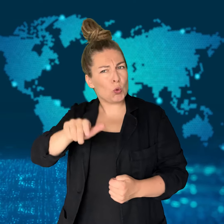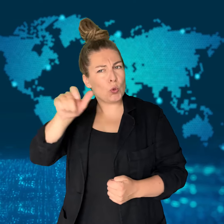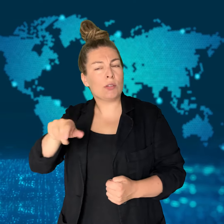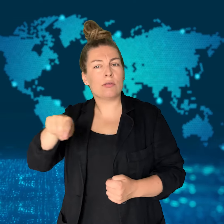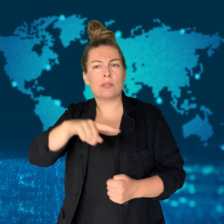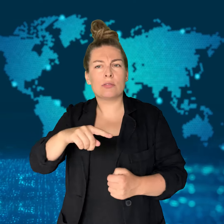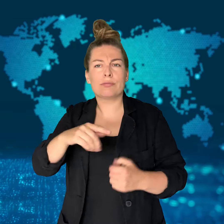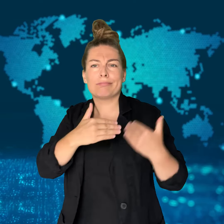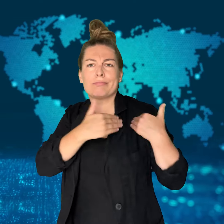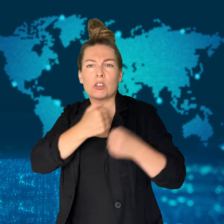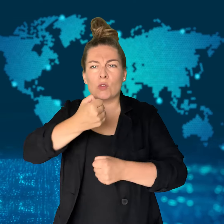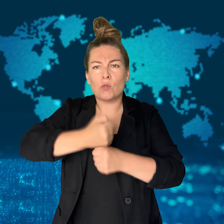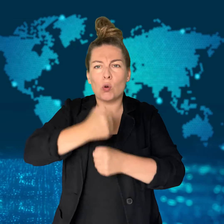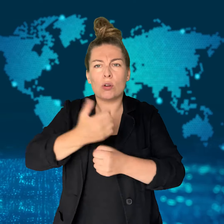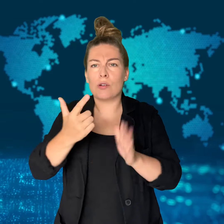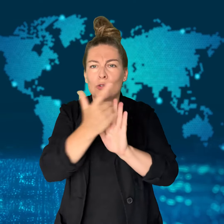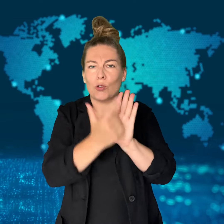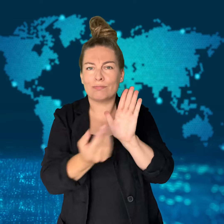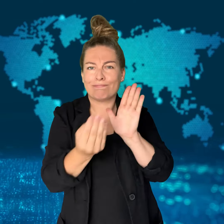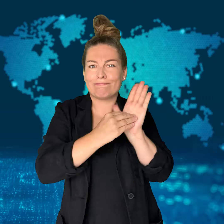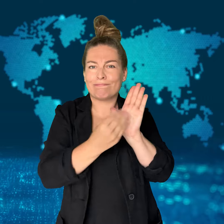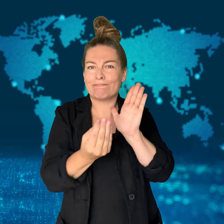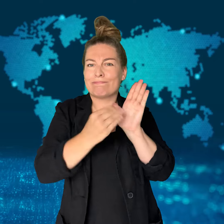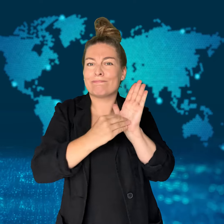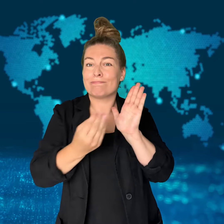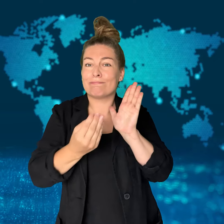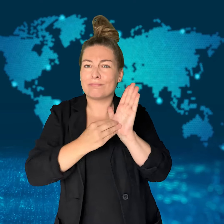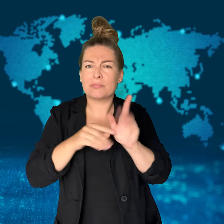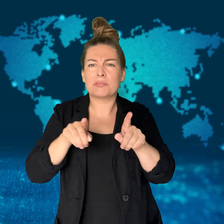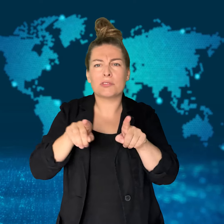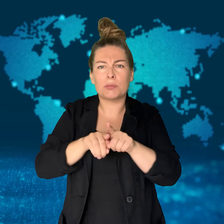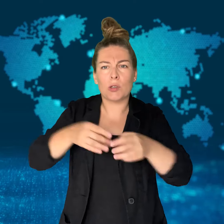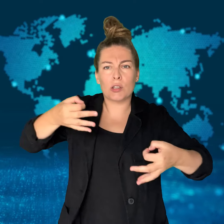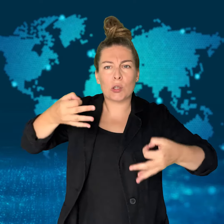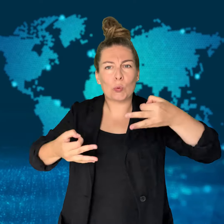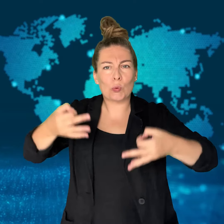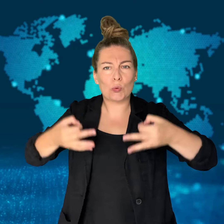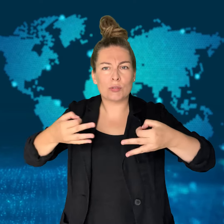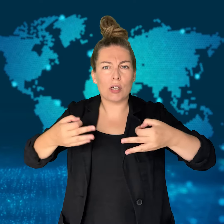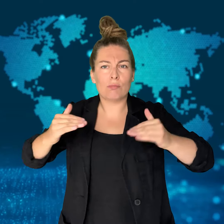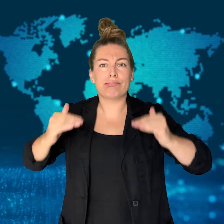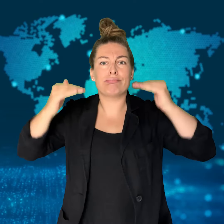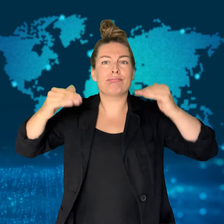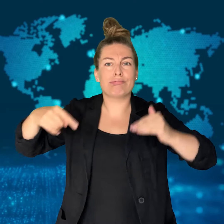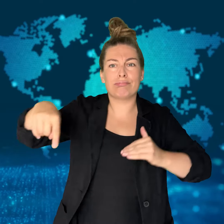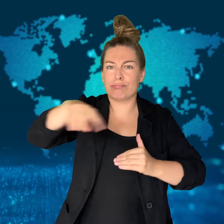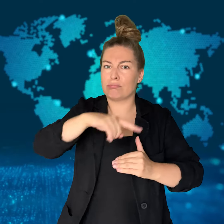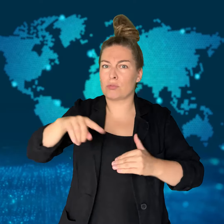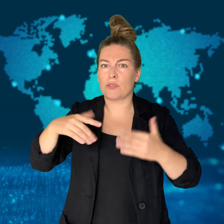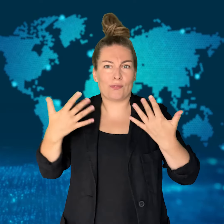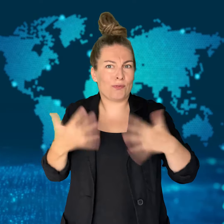already endorsed Harris.